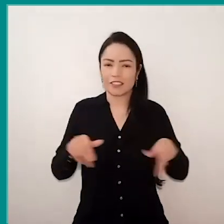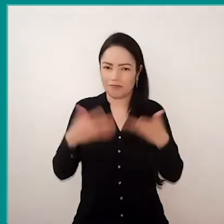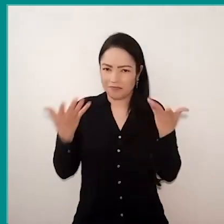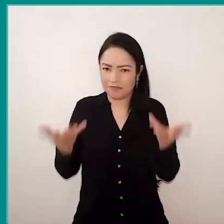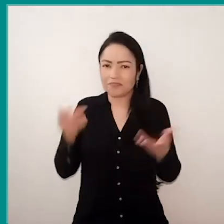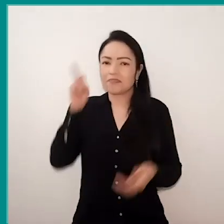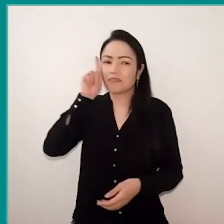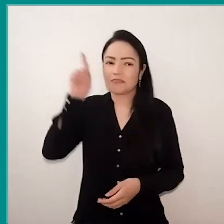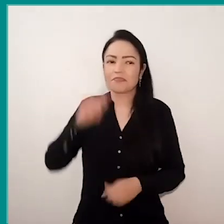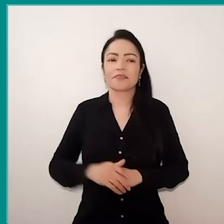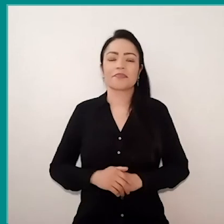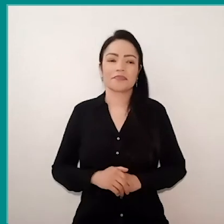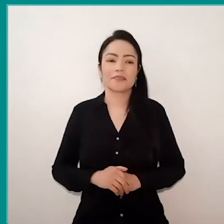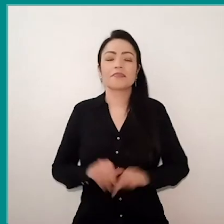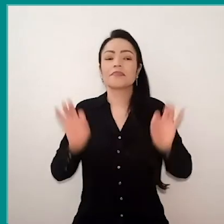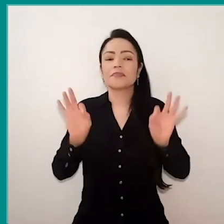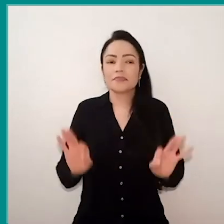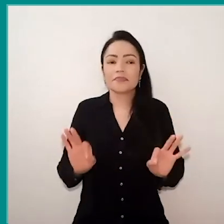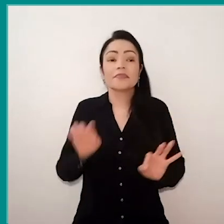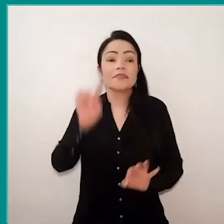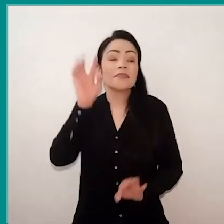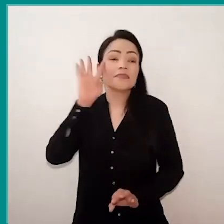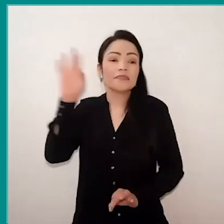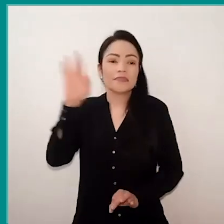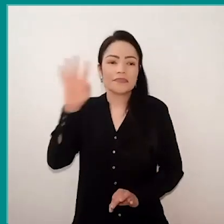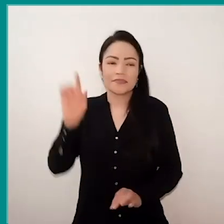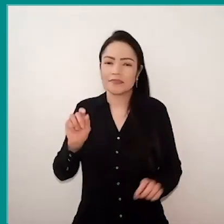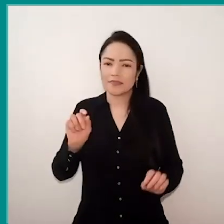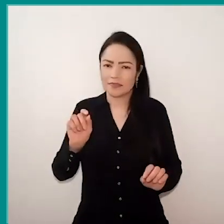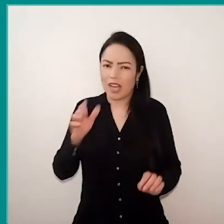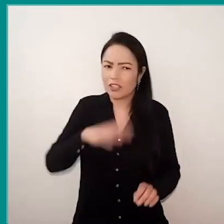And just thinking that we know, we educators,